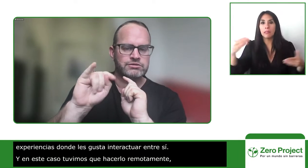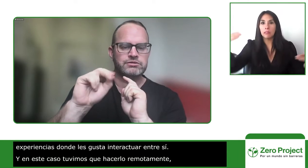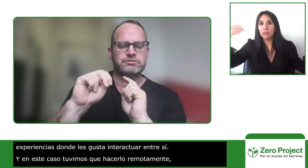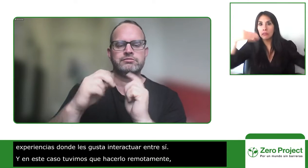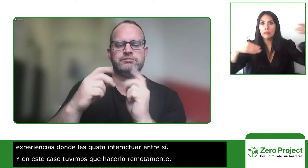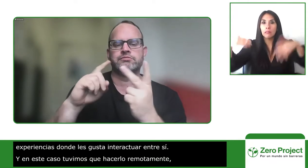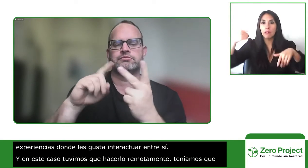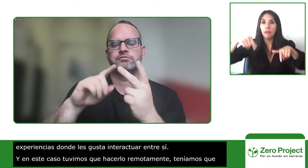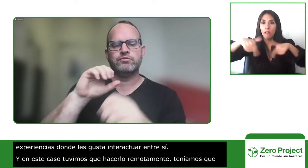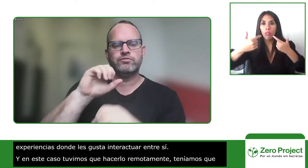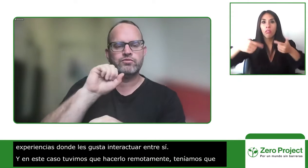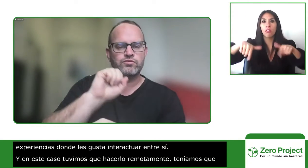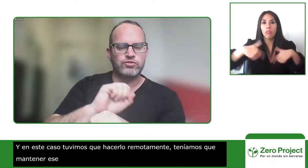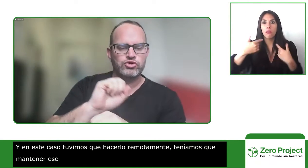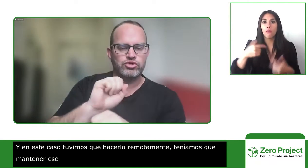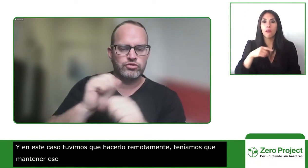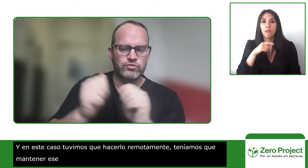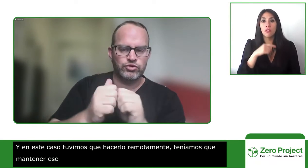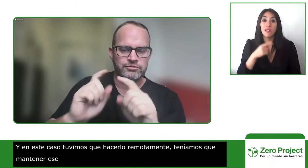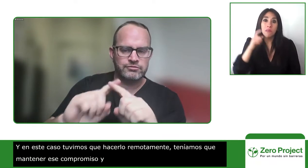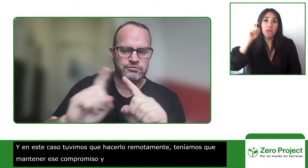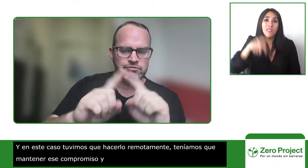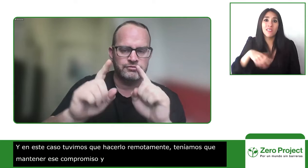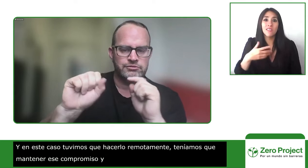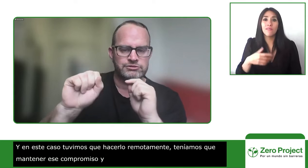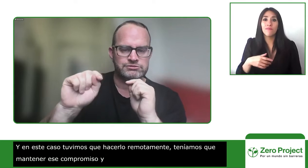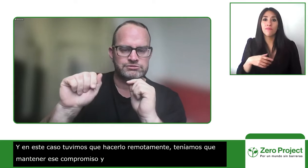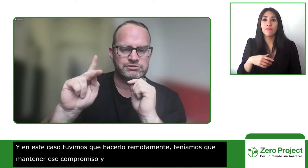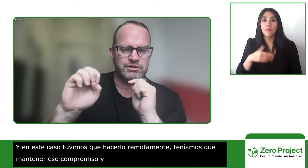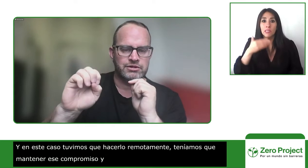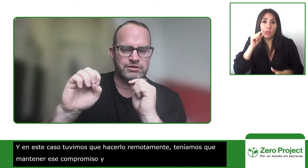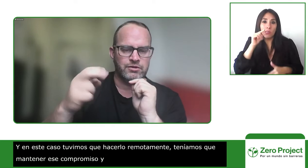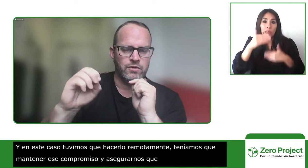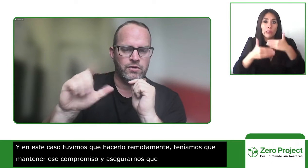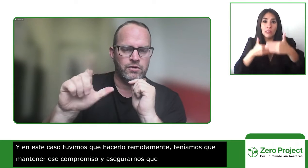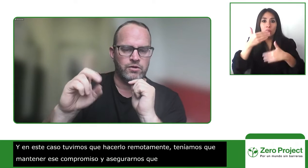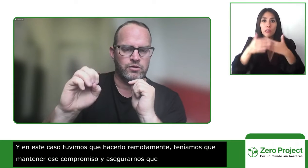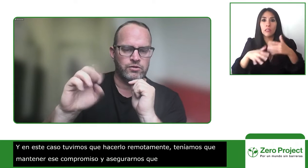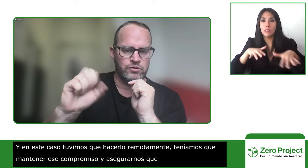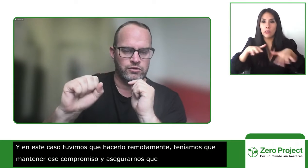some unique challenges related to translation and working with different